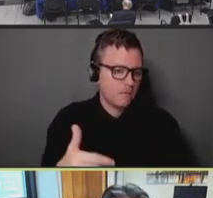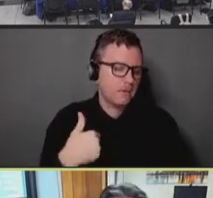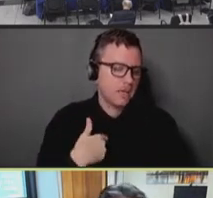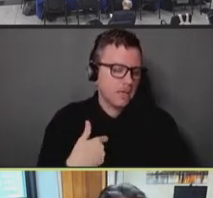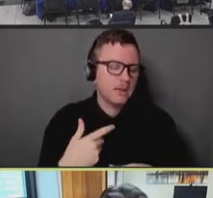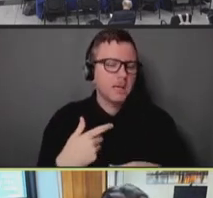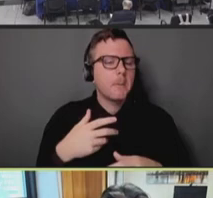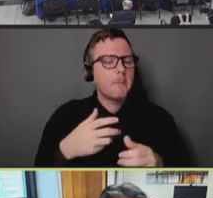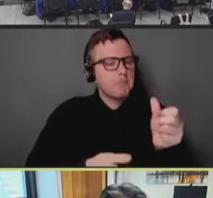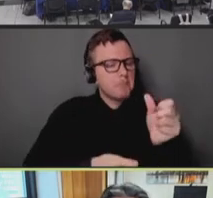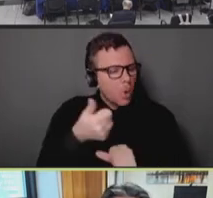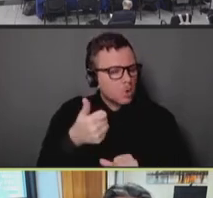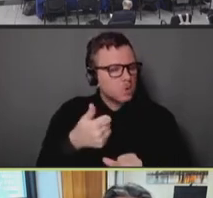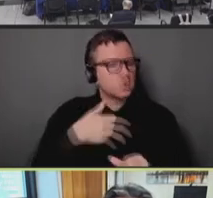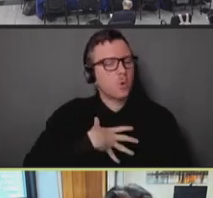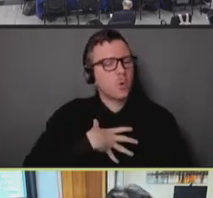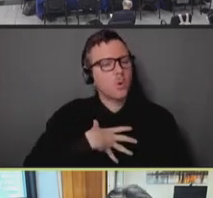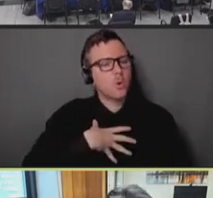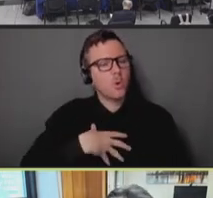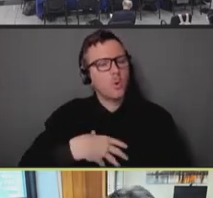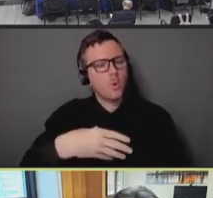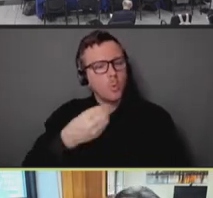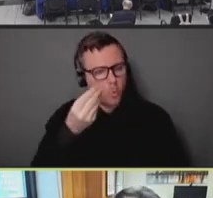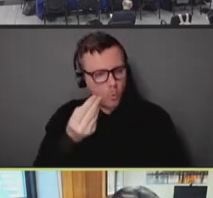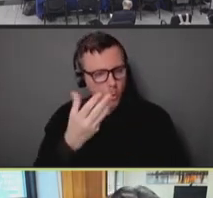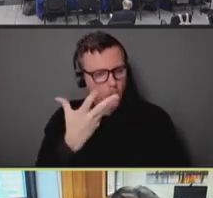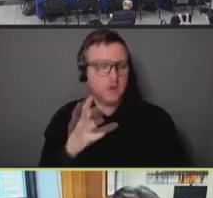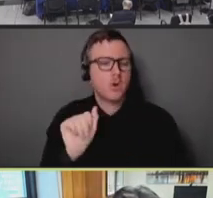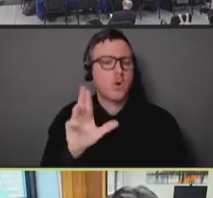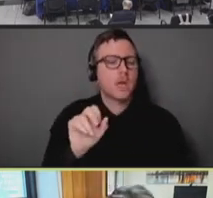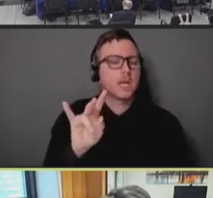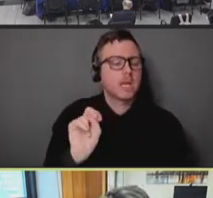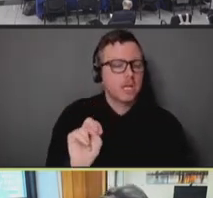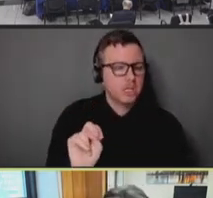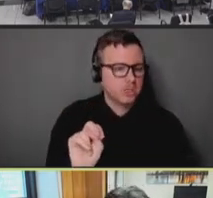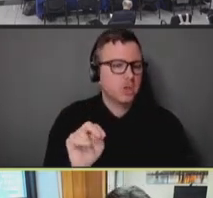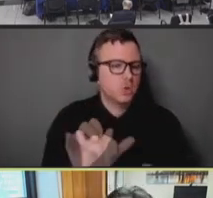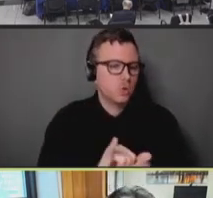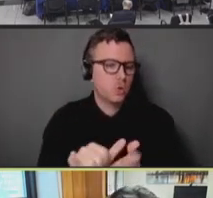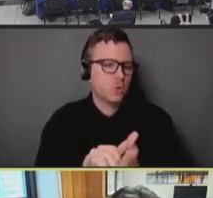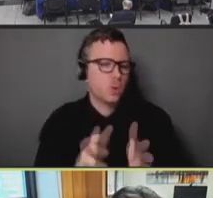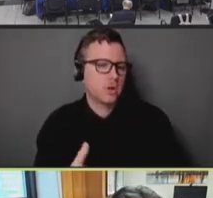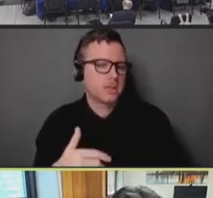New Yorkers. And this data is a little bit out of date. I think it's about a week old. Next slide.